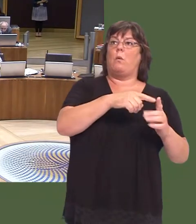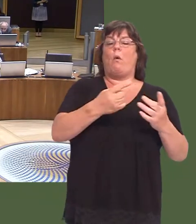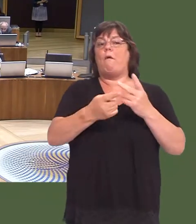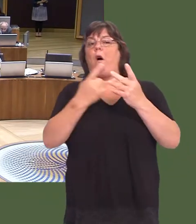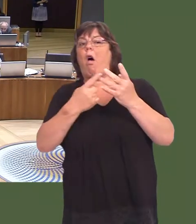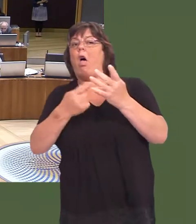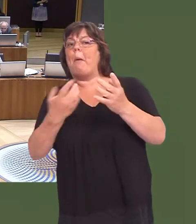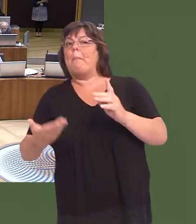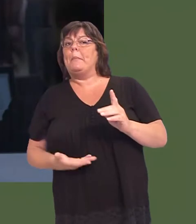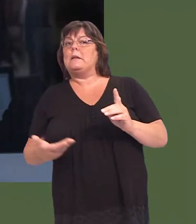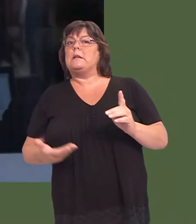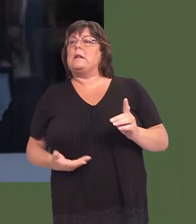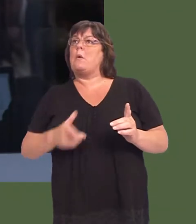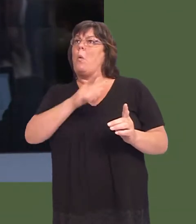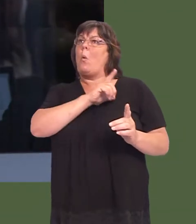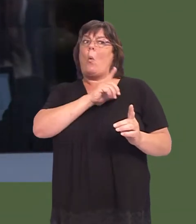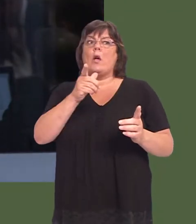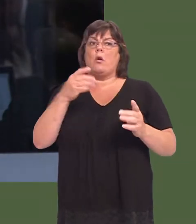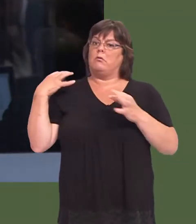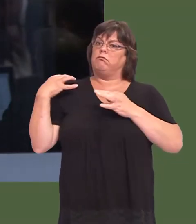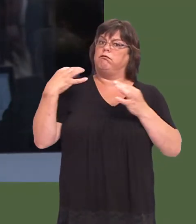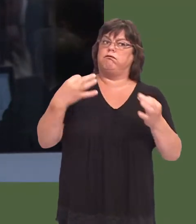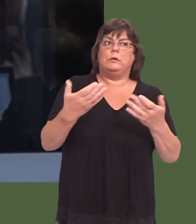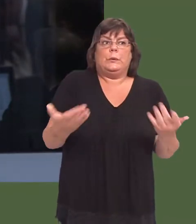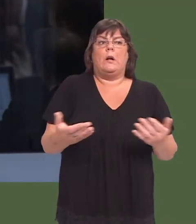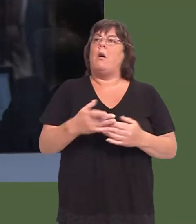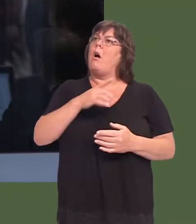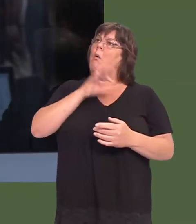before now, for businesses locally, as David Rees has said, and can you confirm that you